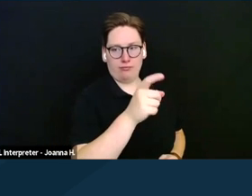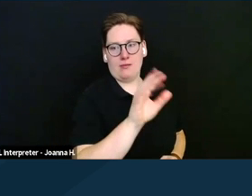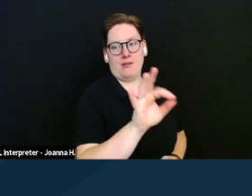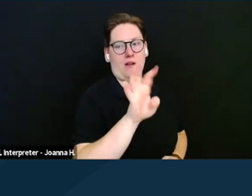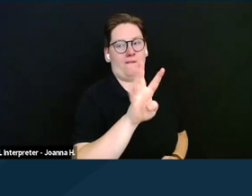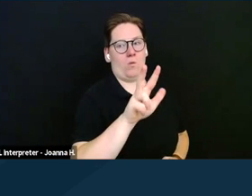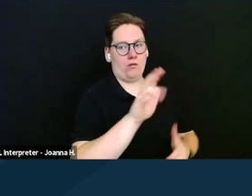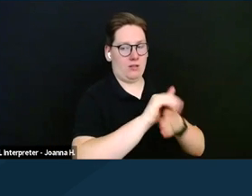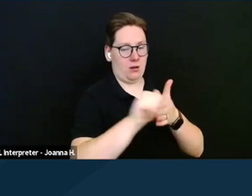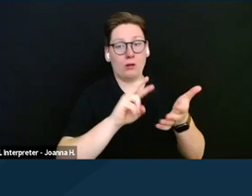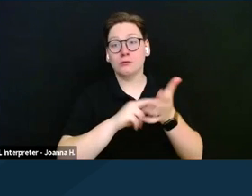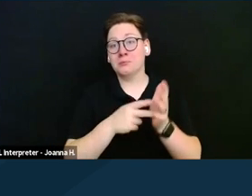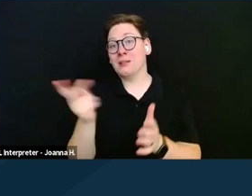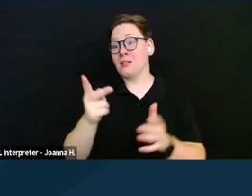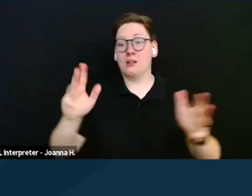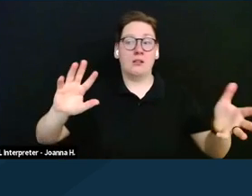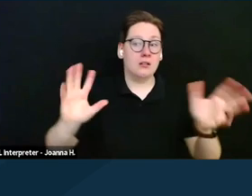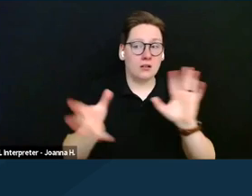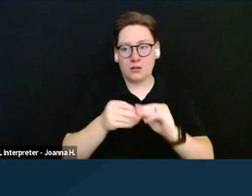or a total of $1,886.